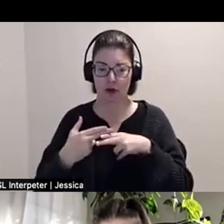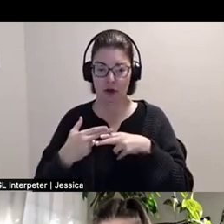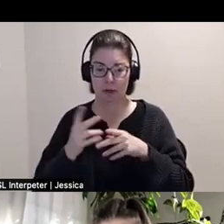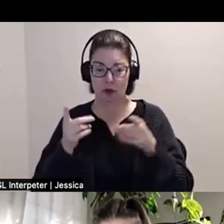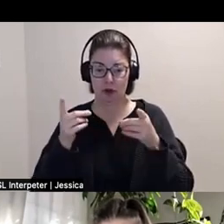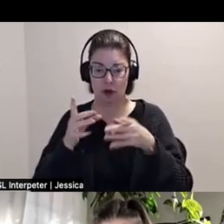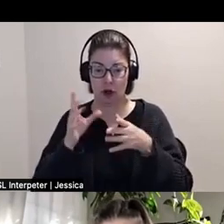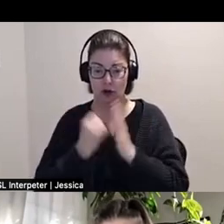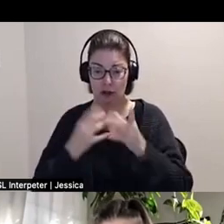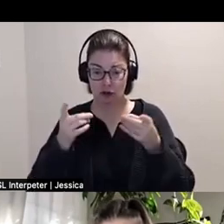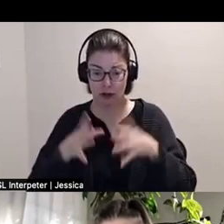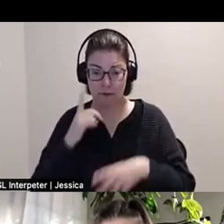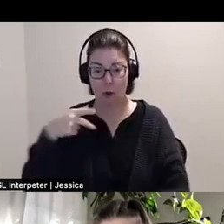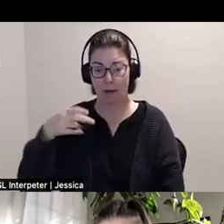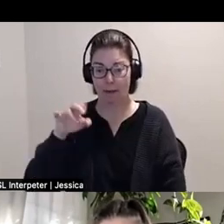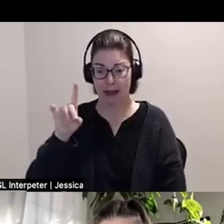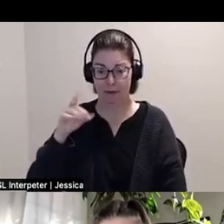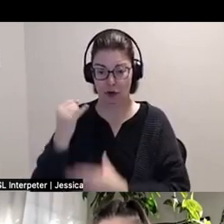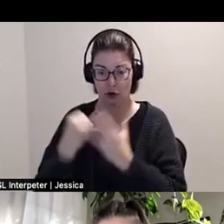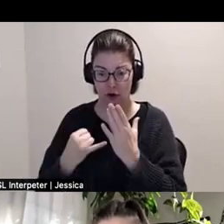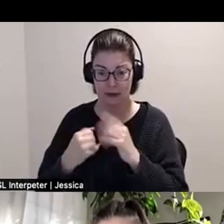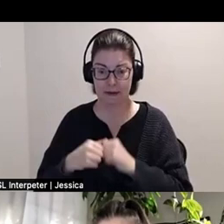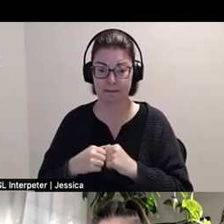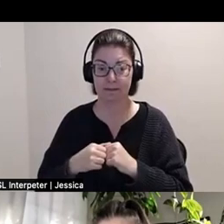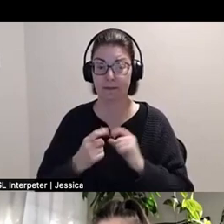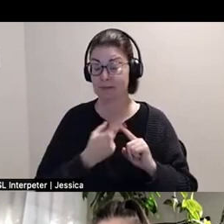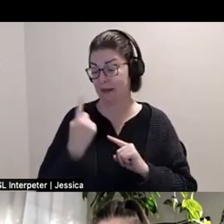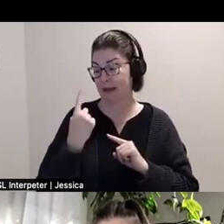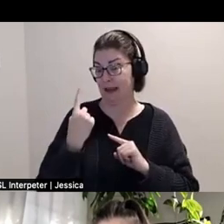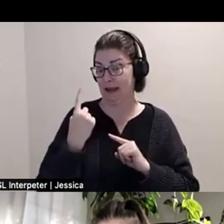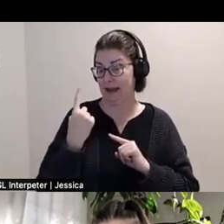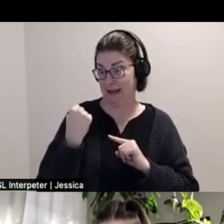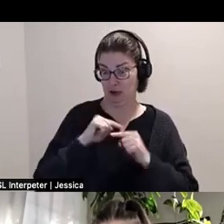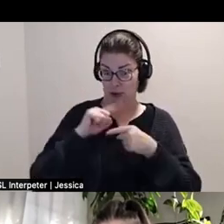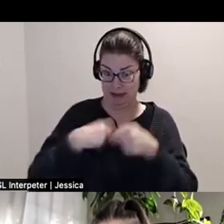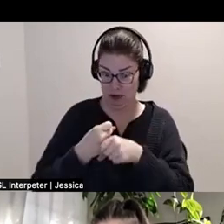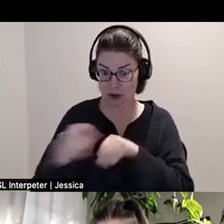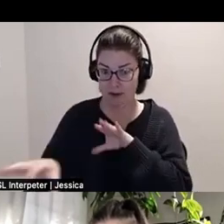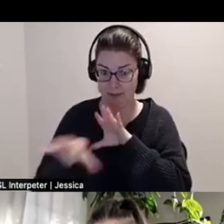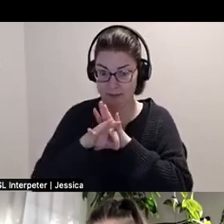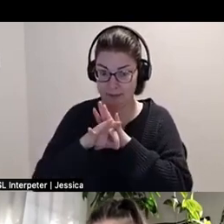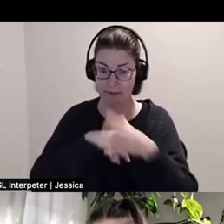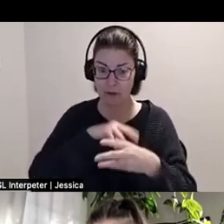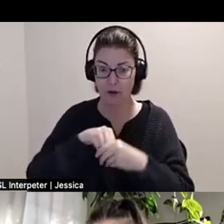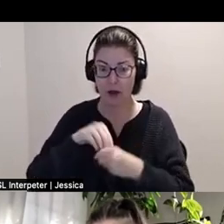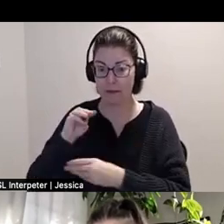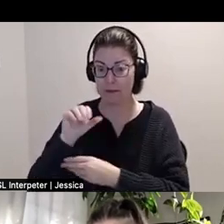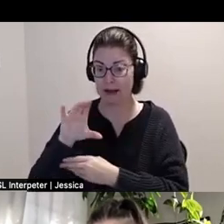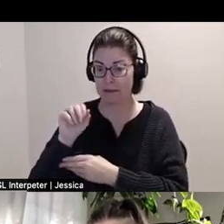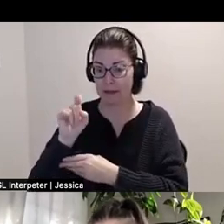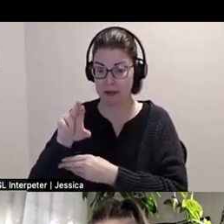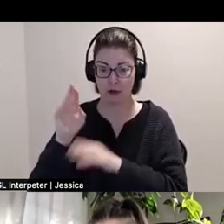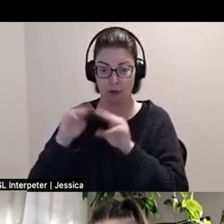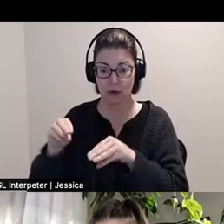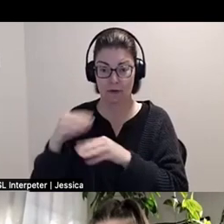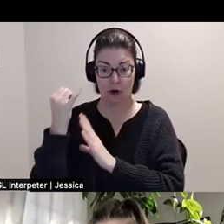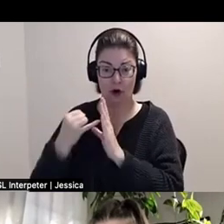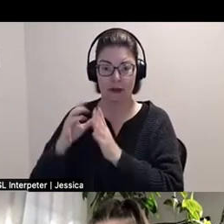From 2022-2023 they were selected participant in McMaster Museum of Art’s Curatorial Mentorship Program